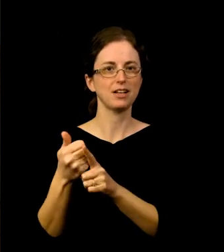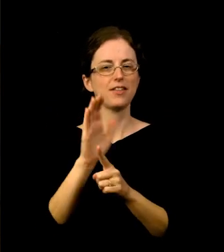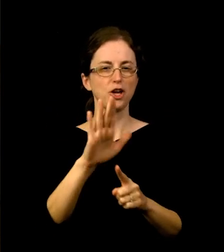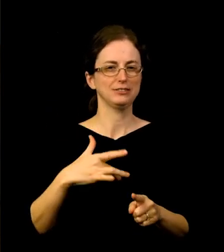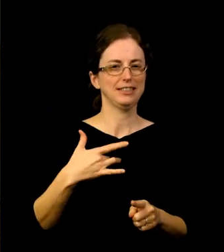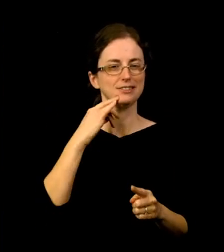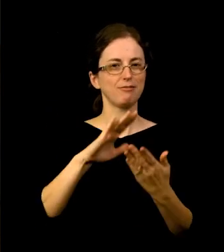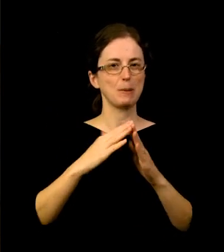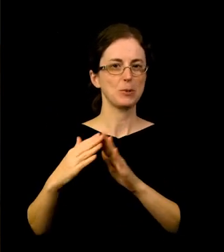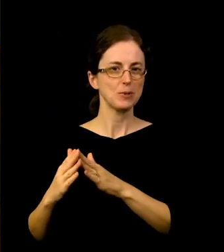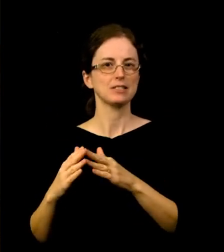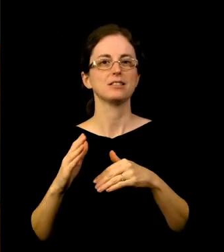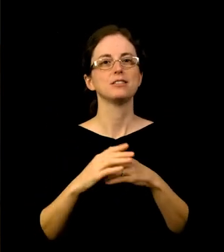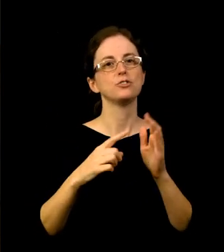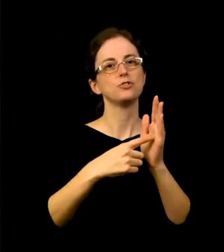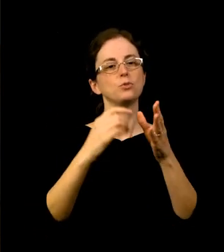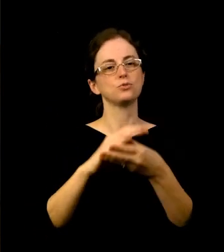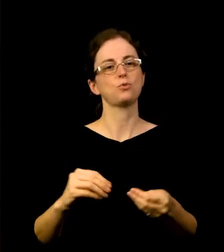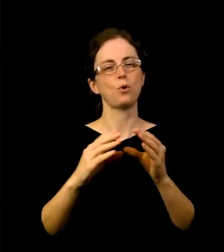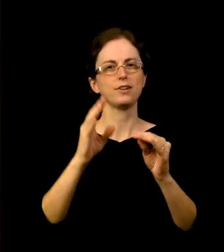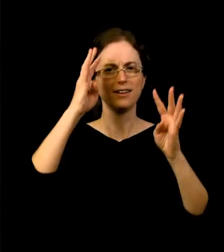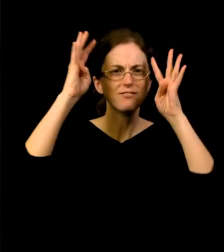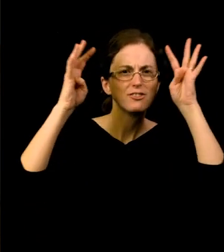and offers a look into the artists lives, lifestyles, and relationships.